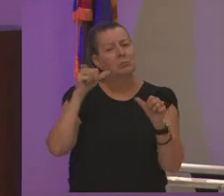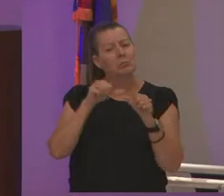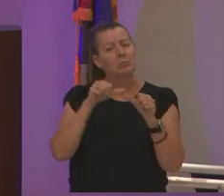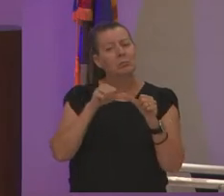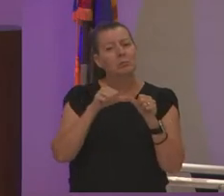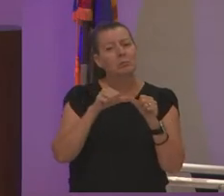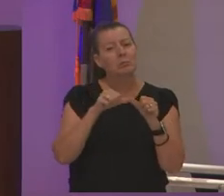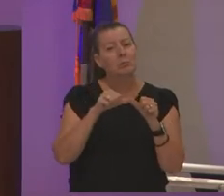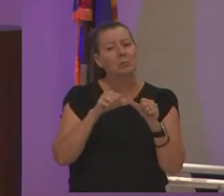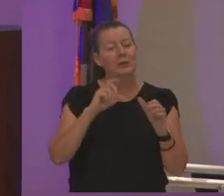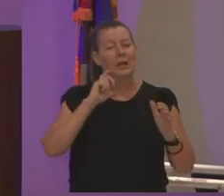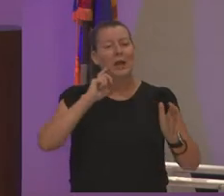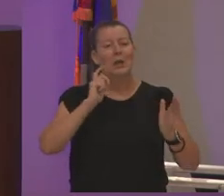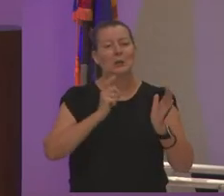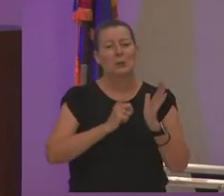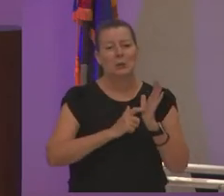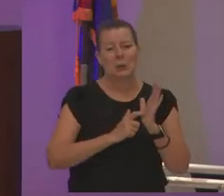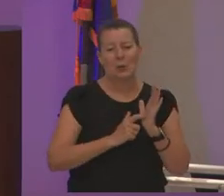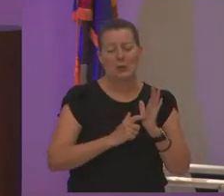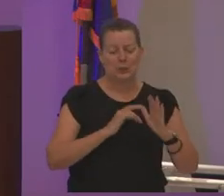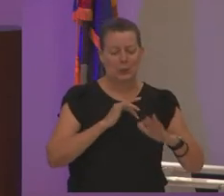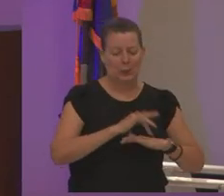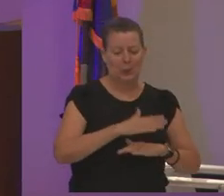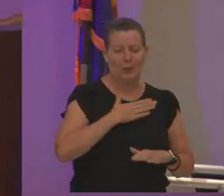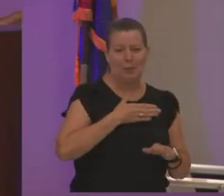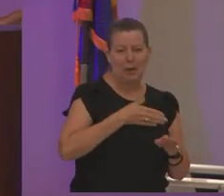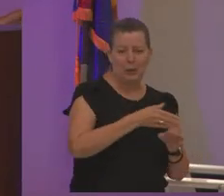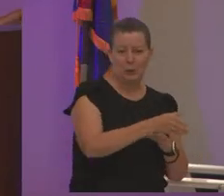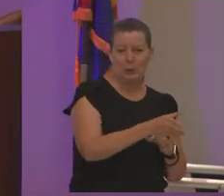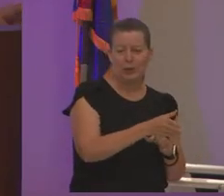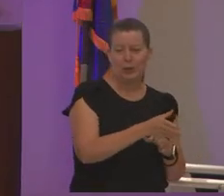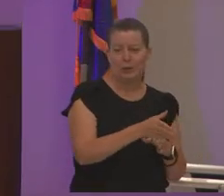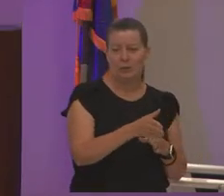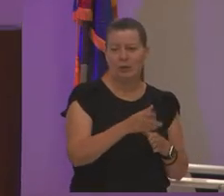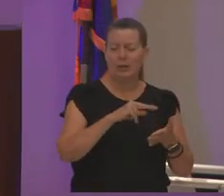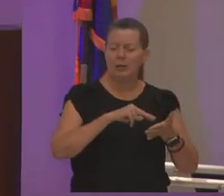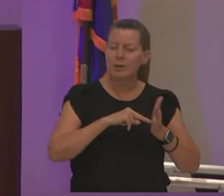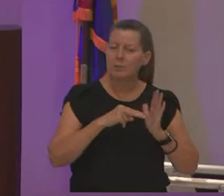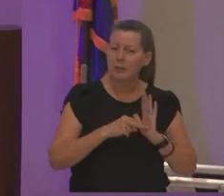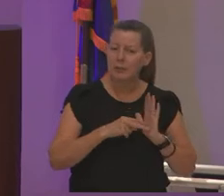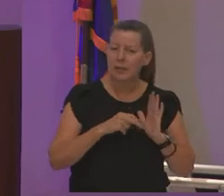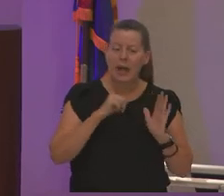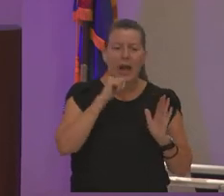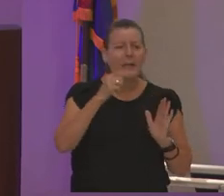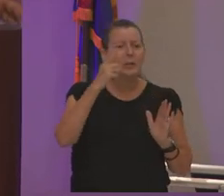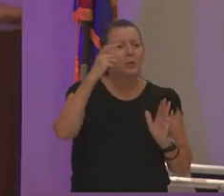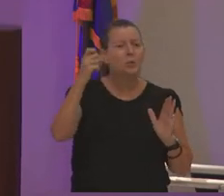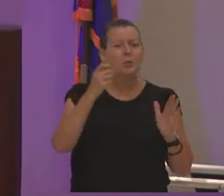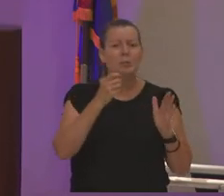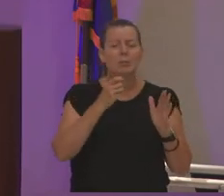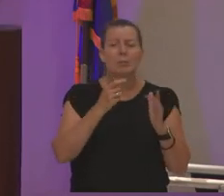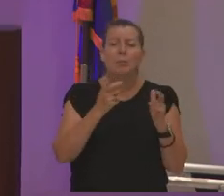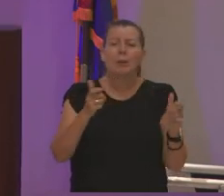noticed early in my career and i'm gonna say this and i mean this that i didn't dream big enough i